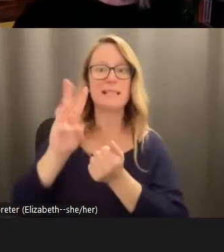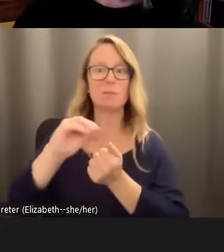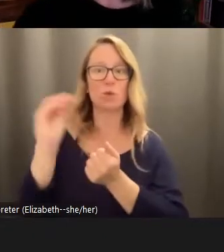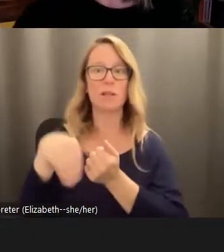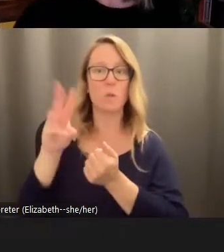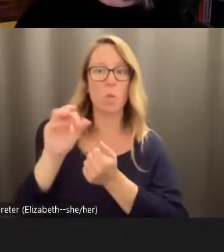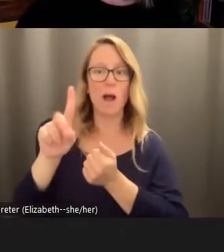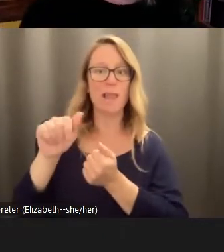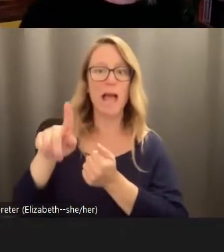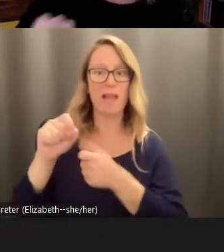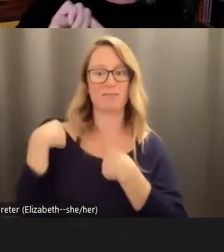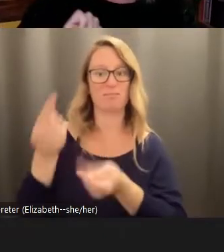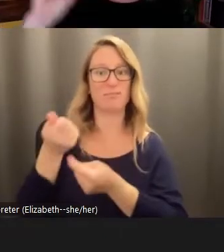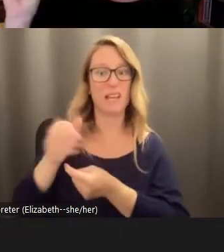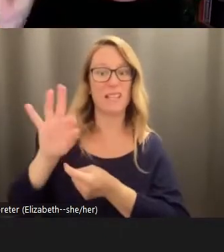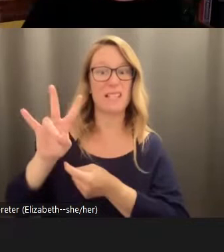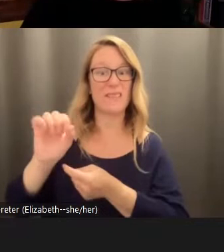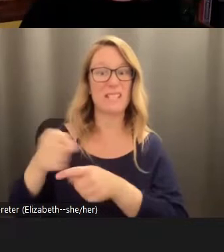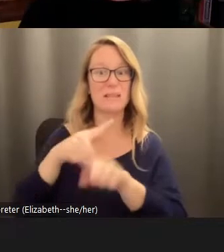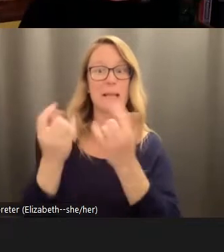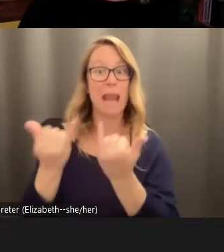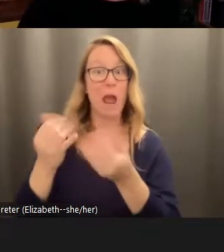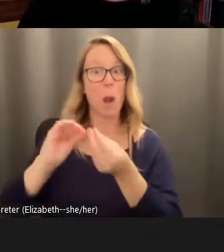since the 1970s. And now that figure has been revised up to